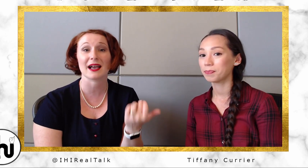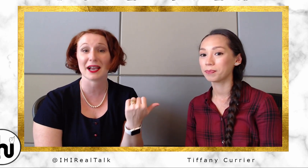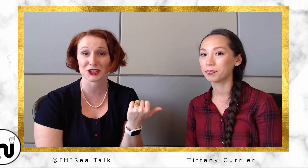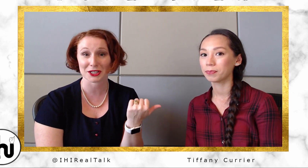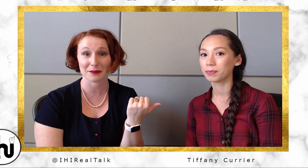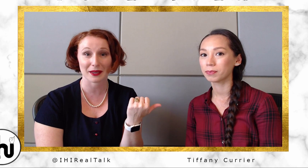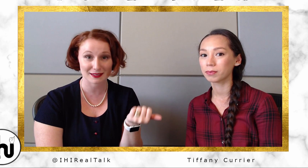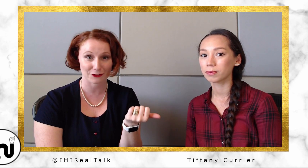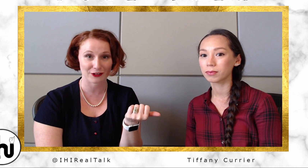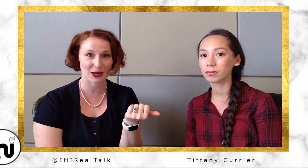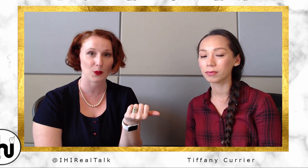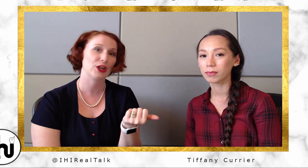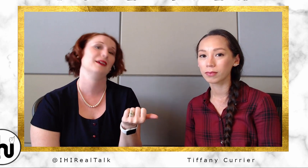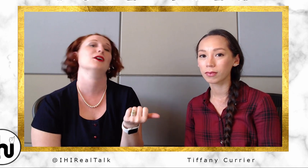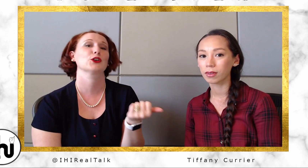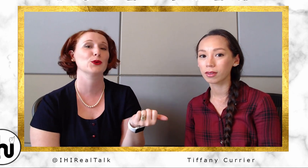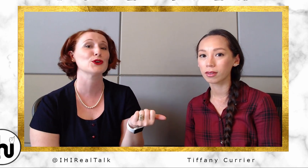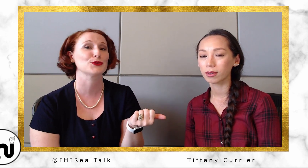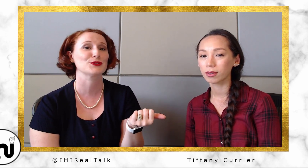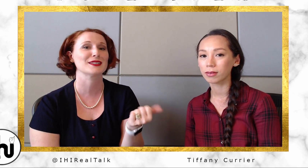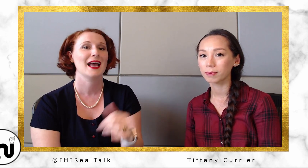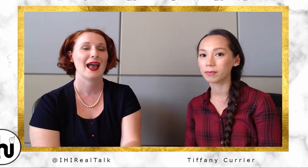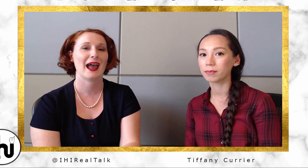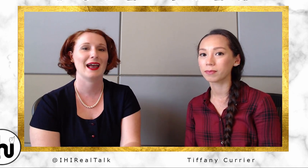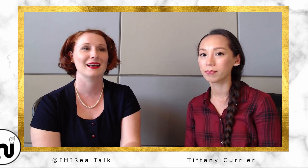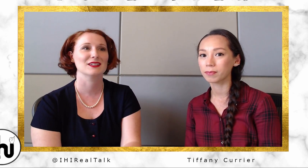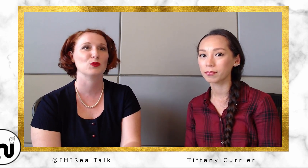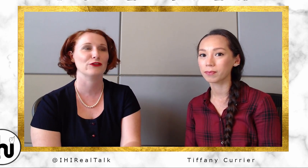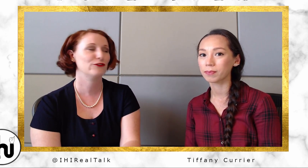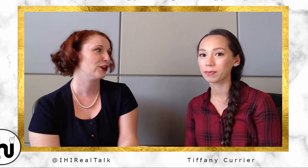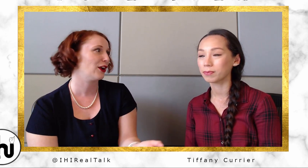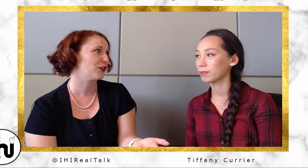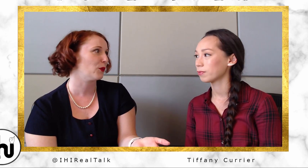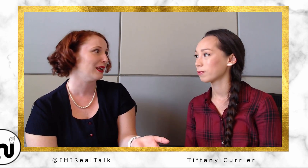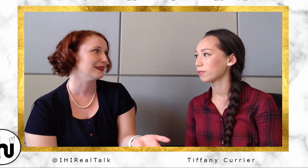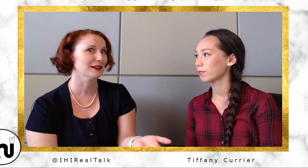actually met Tiffany working a cruise, and we figured out that we didn't live